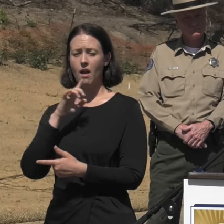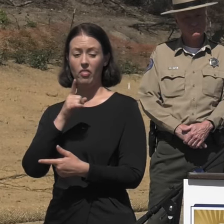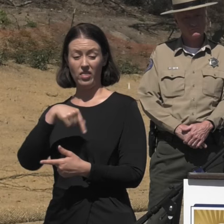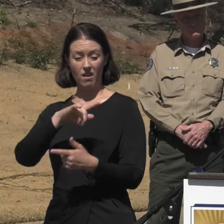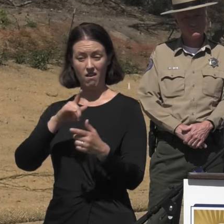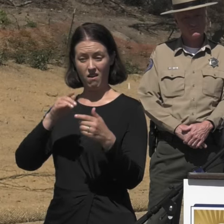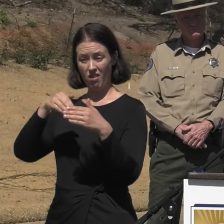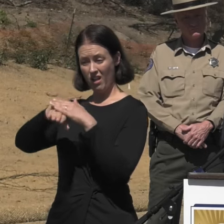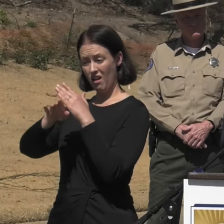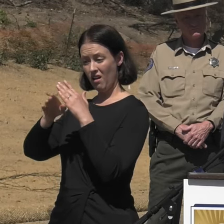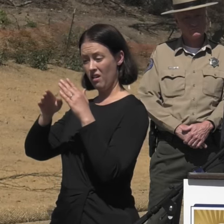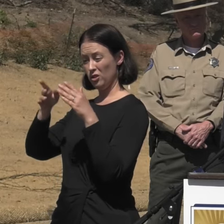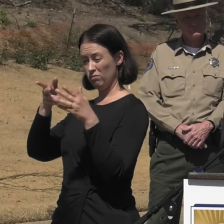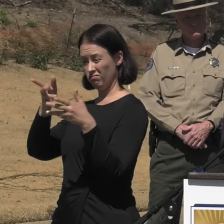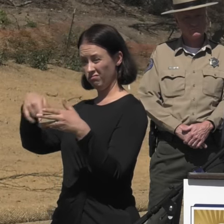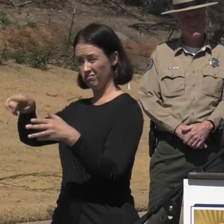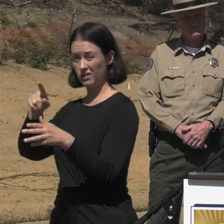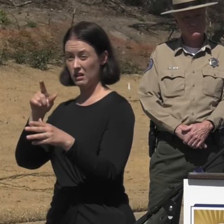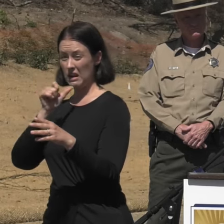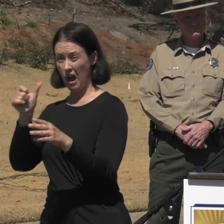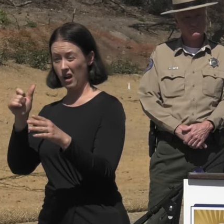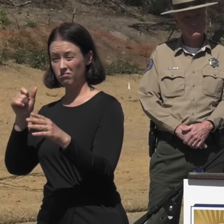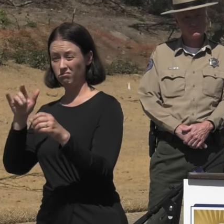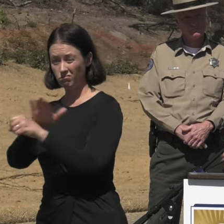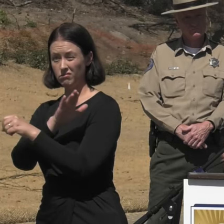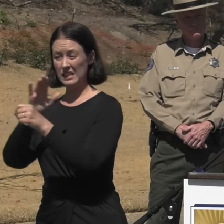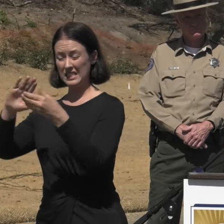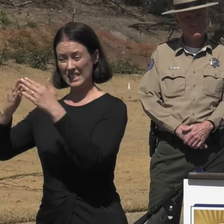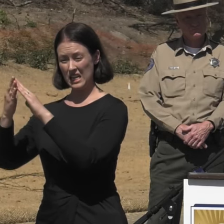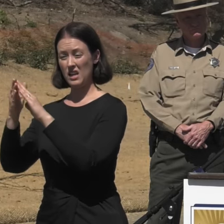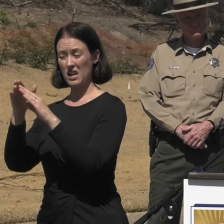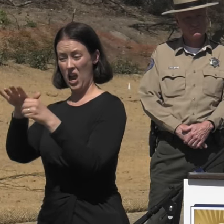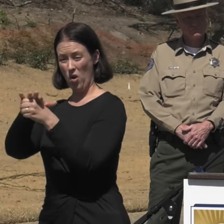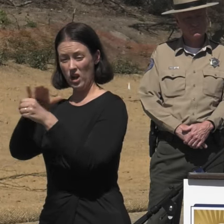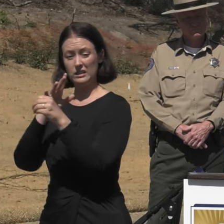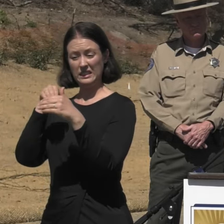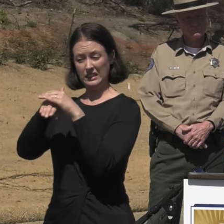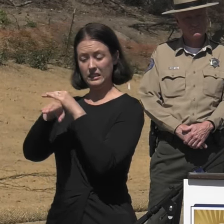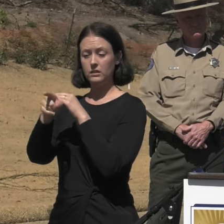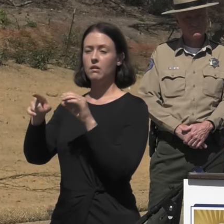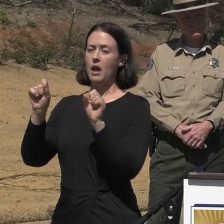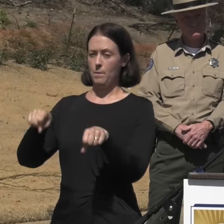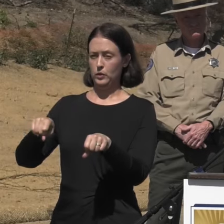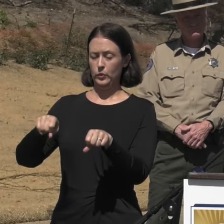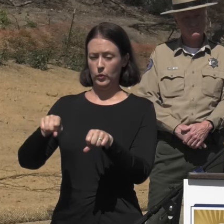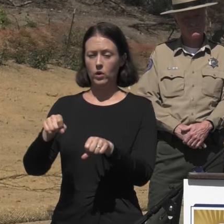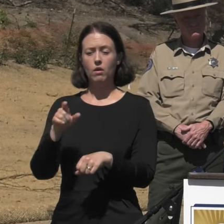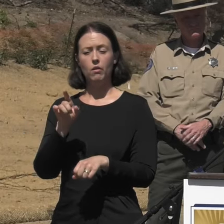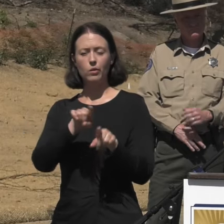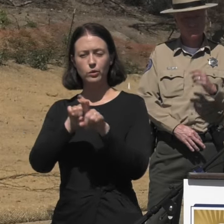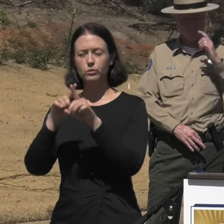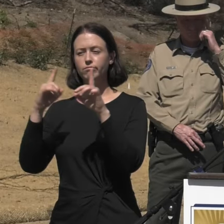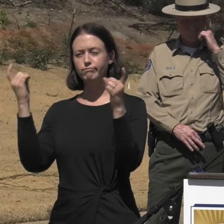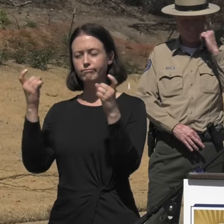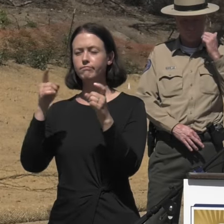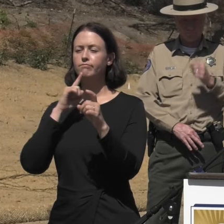Allowing us to serve in the recovery, which will go long beyond this day, but also to celebrate this very important milestone